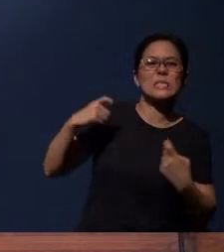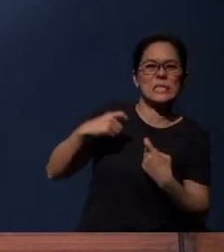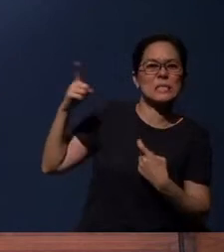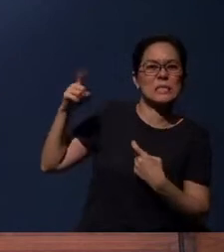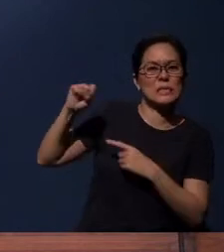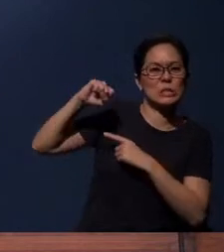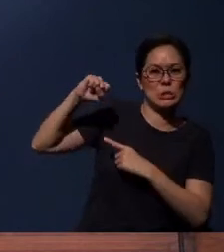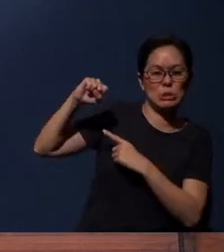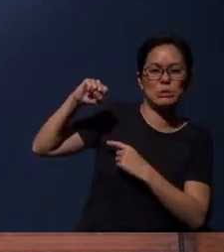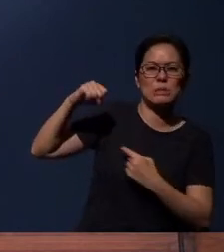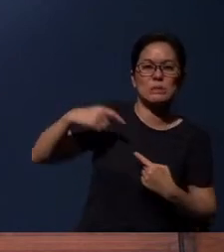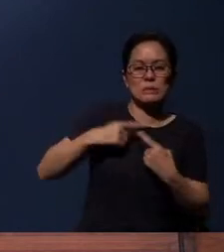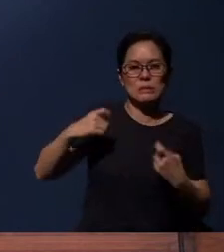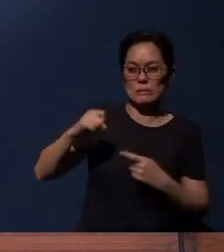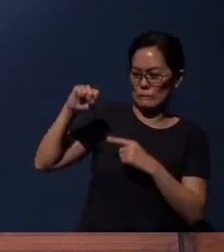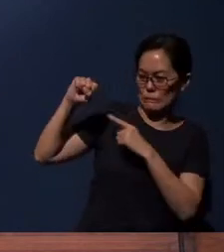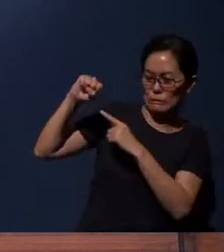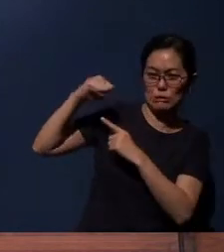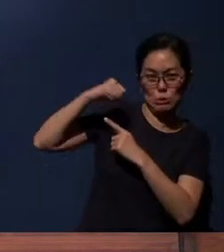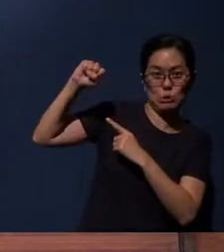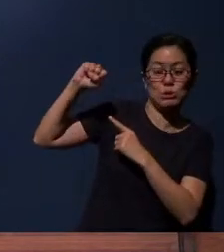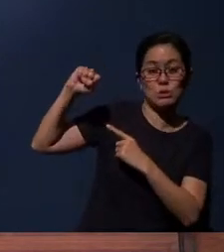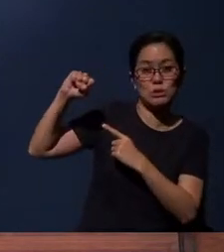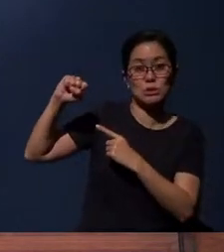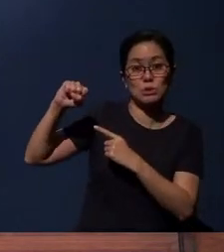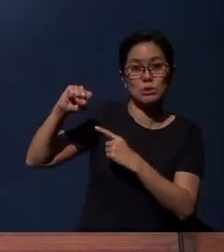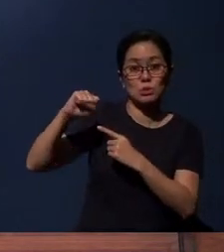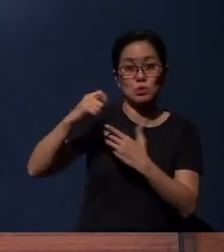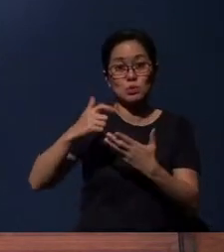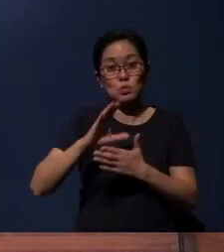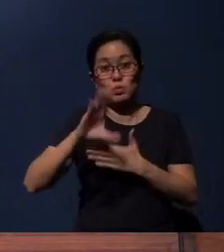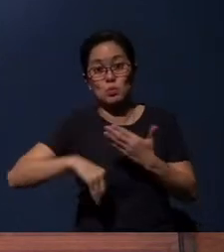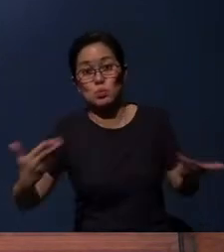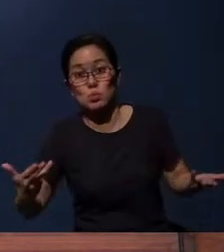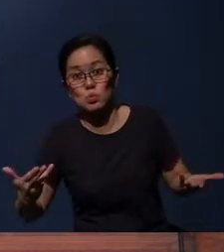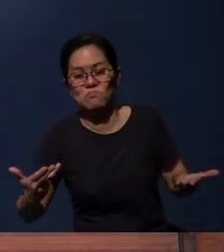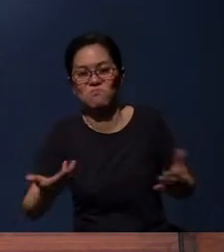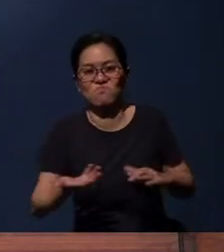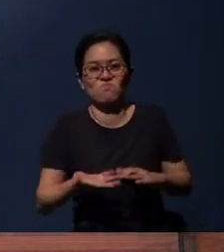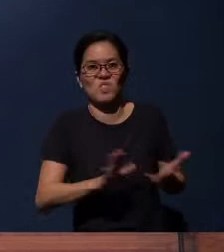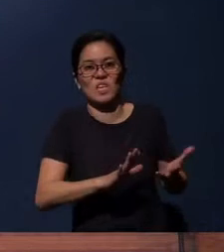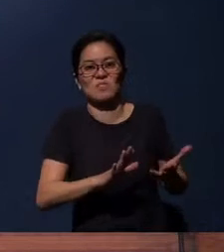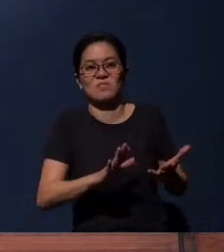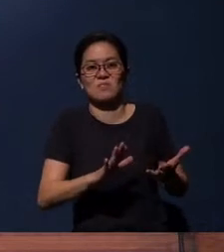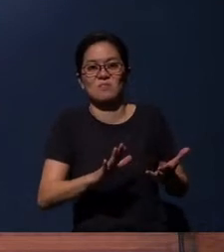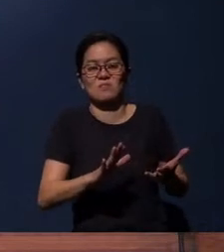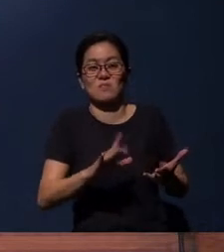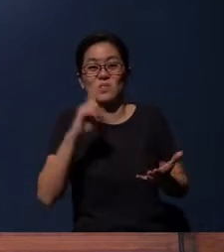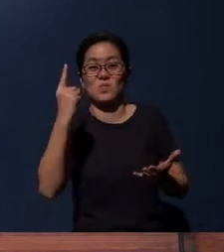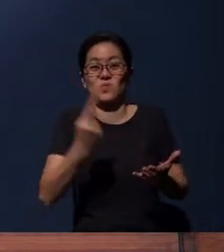And that rebellion’s consequence is death and eternal separation from God.